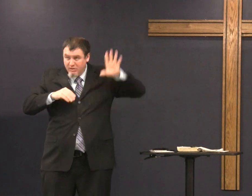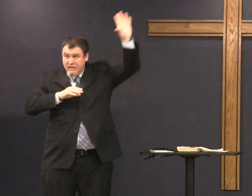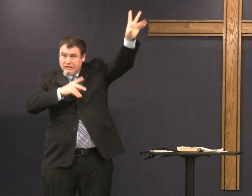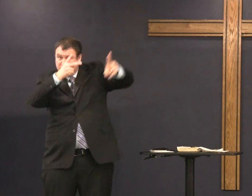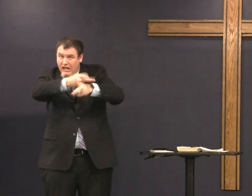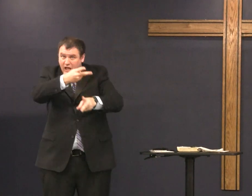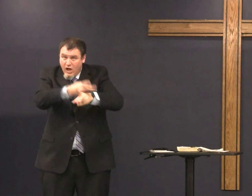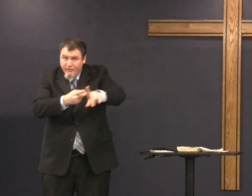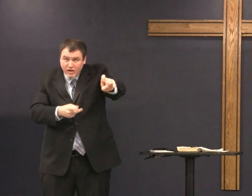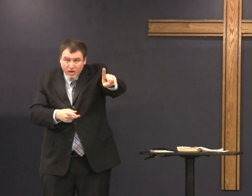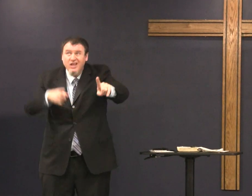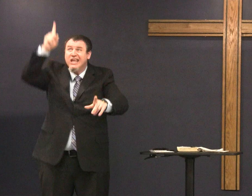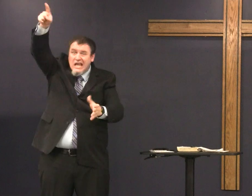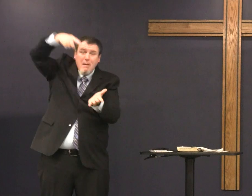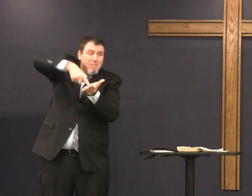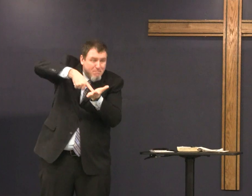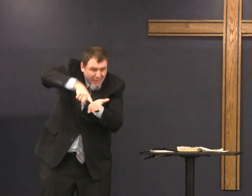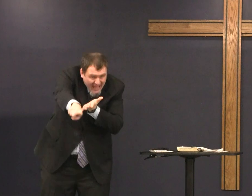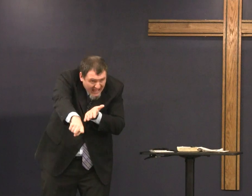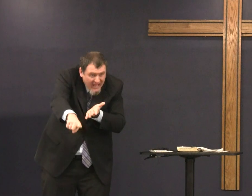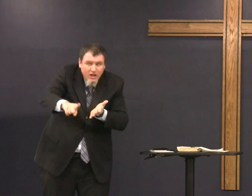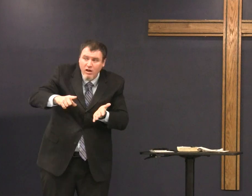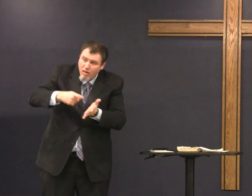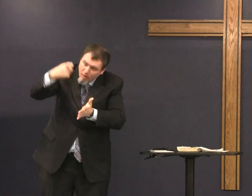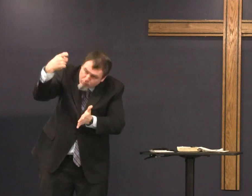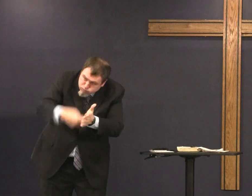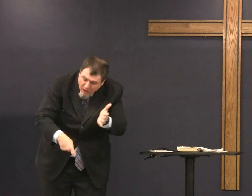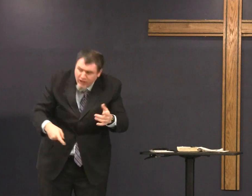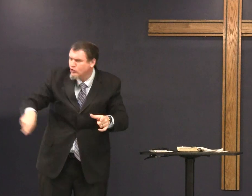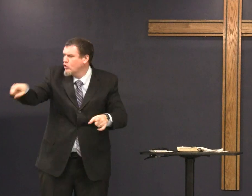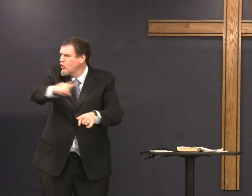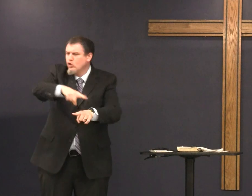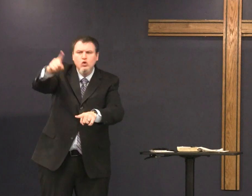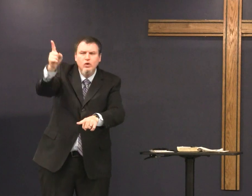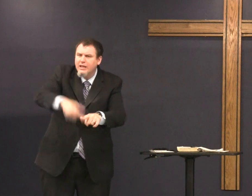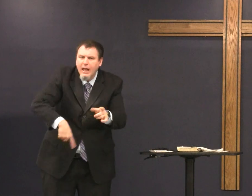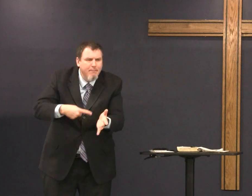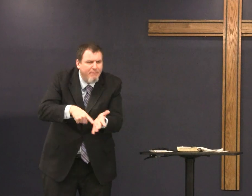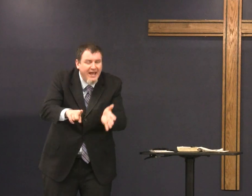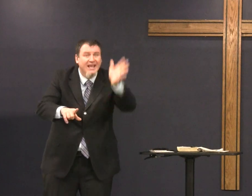do you accept that God is going to take care of you he paid the price that you couldn't pay